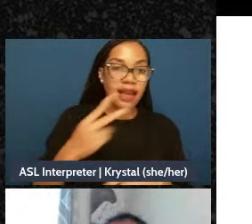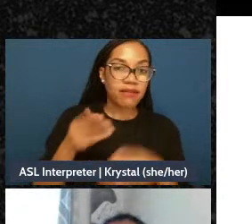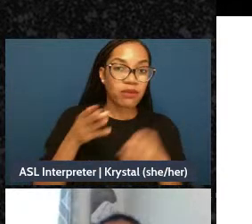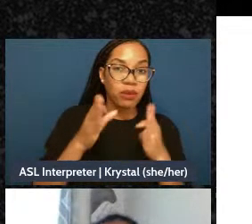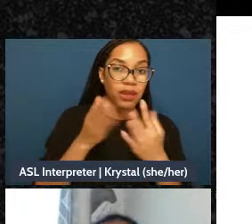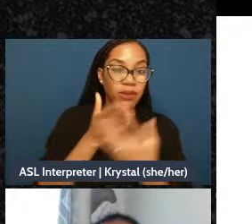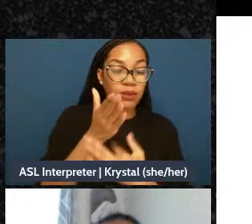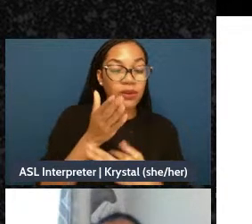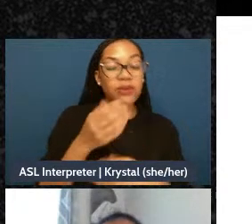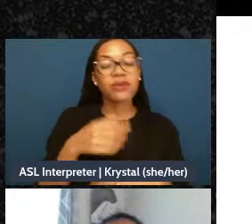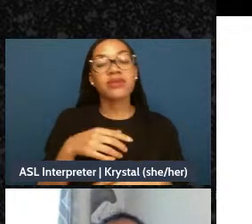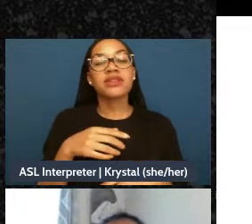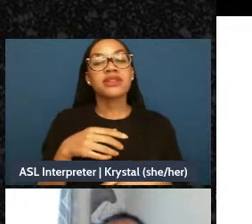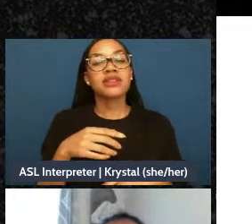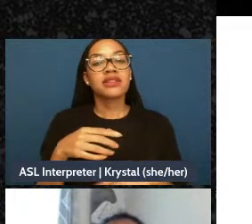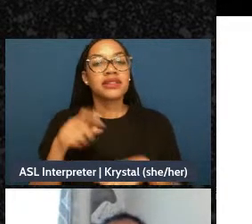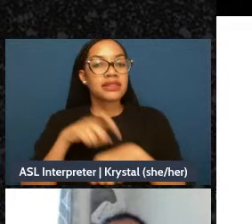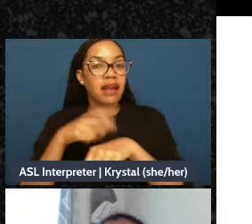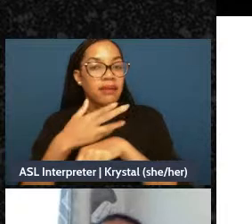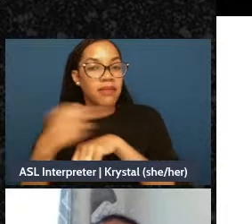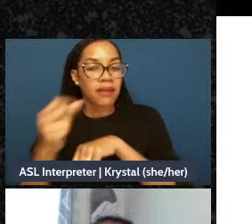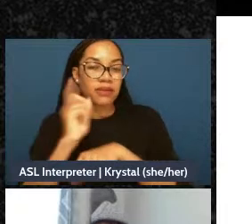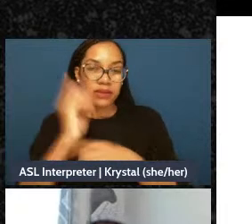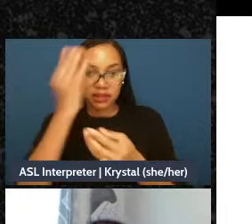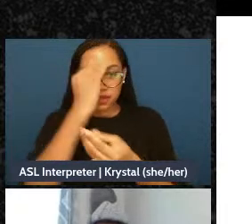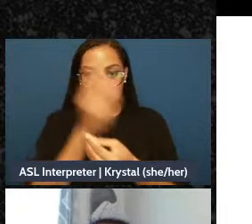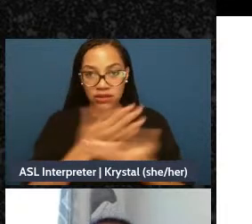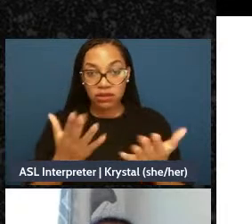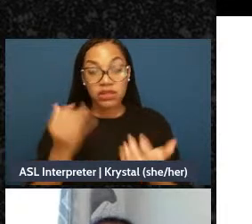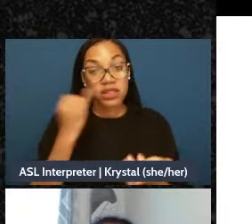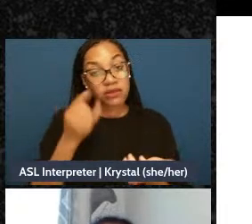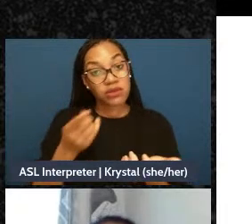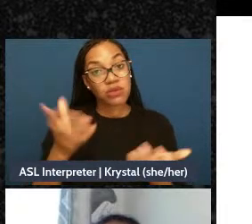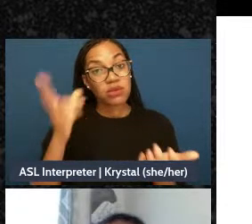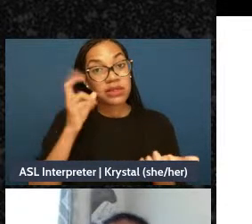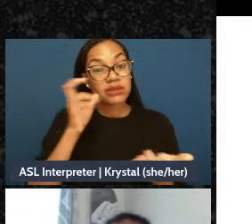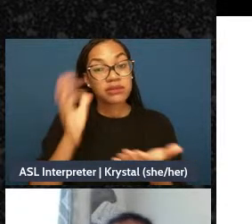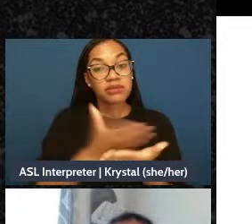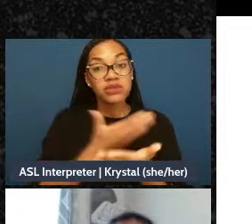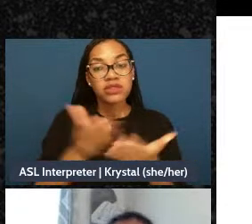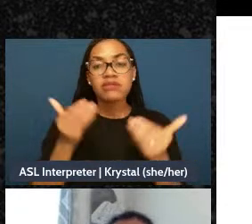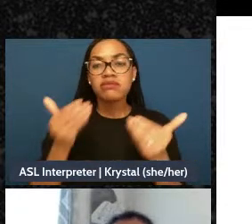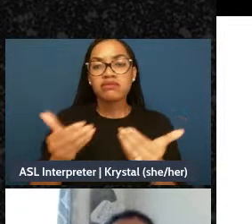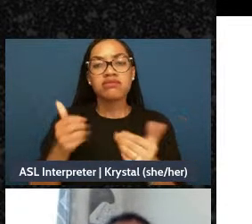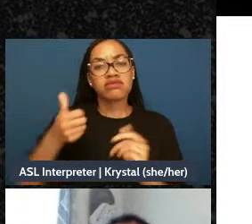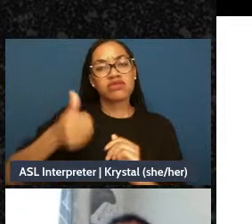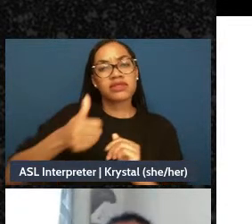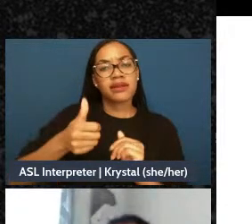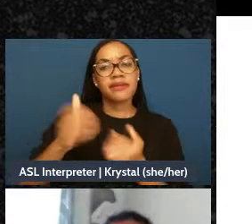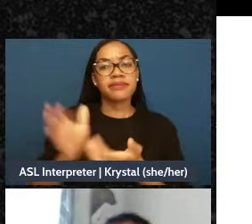feel free if you need music to place them in the background. Yeah, thank you all.